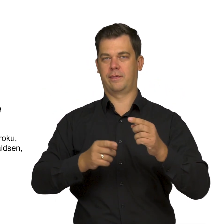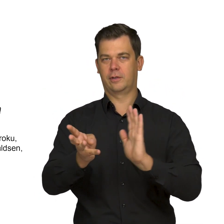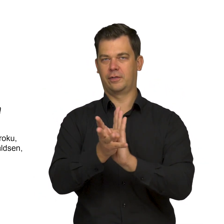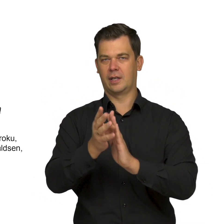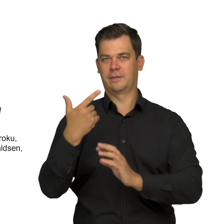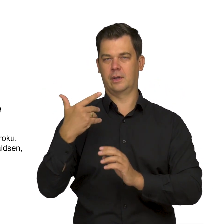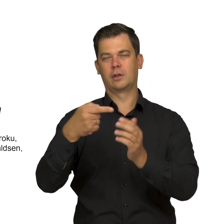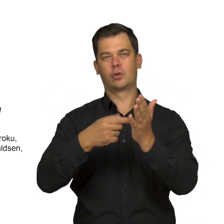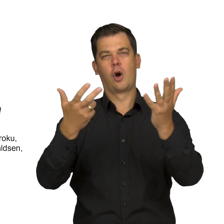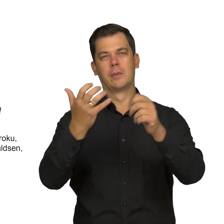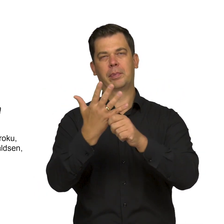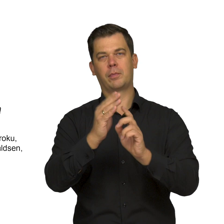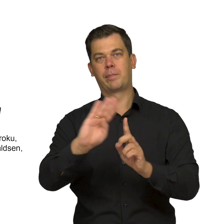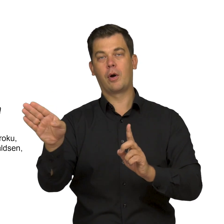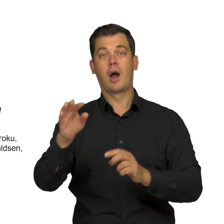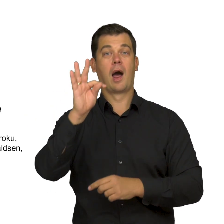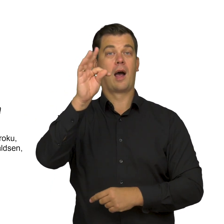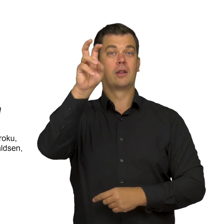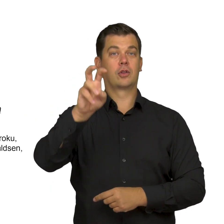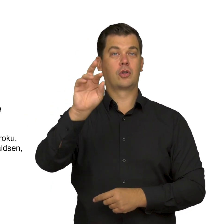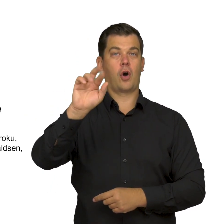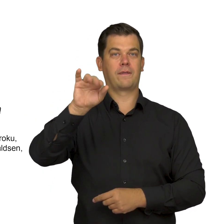Bertel Thorvaldsen became one of the most renowned classicist sculptors